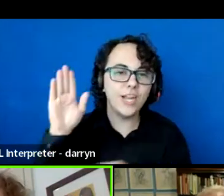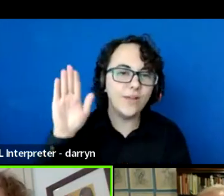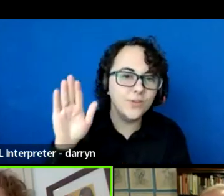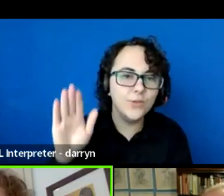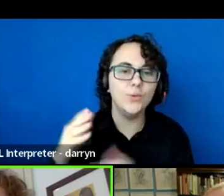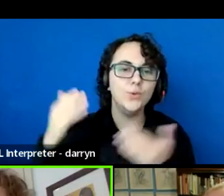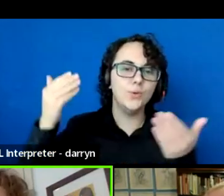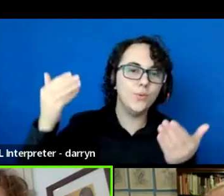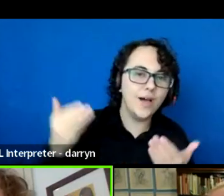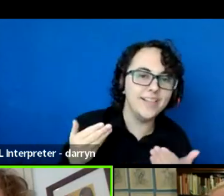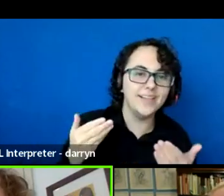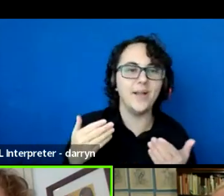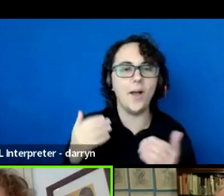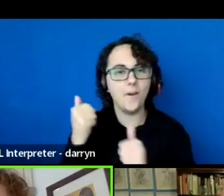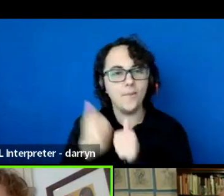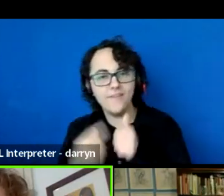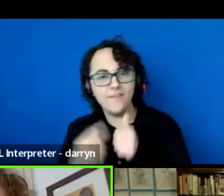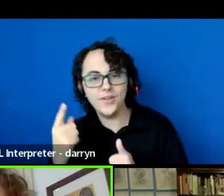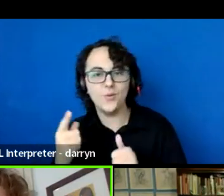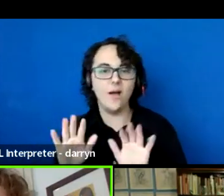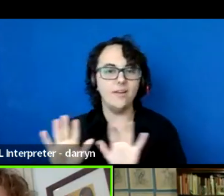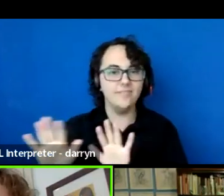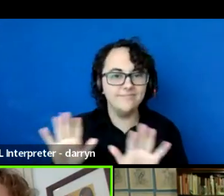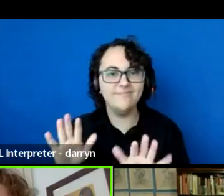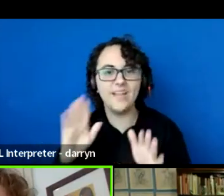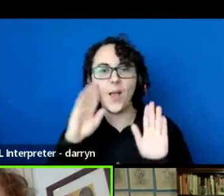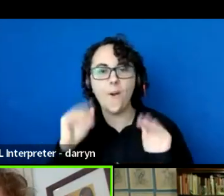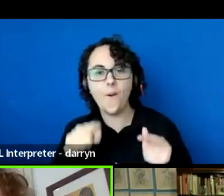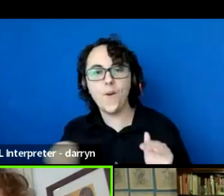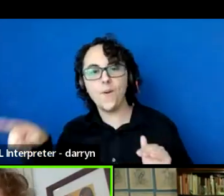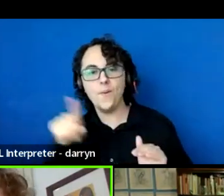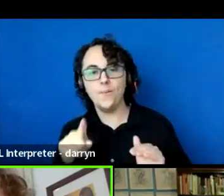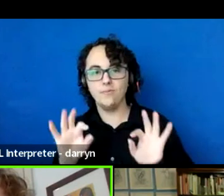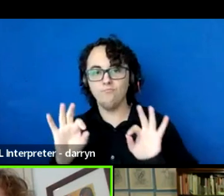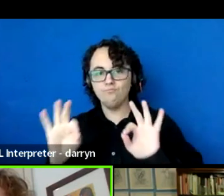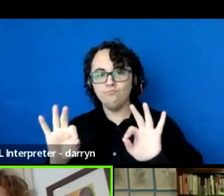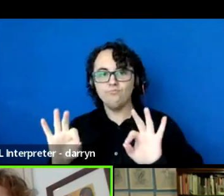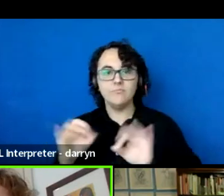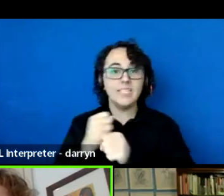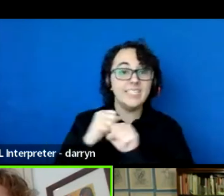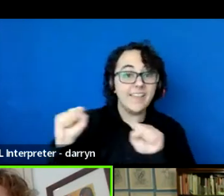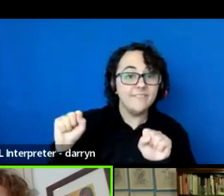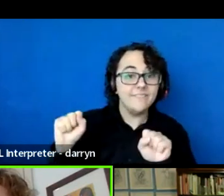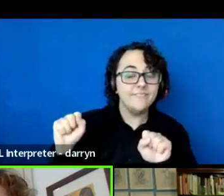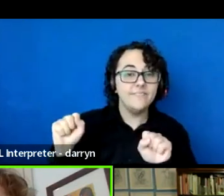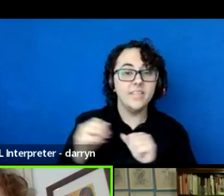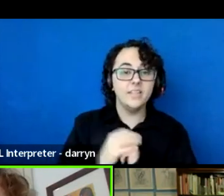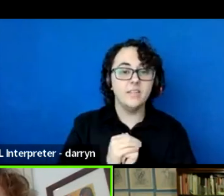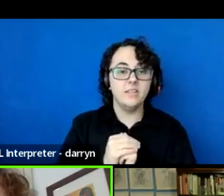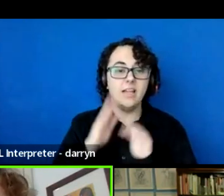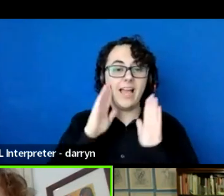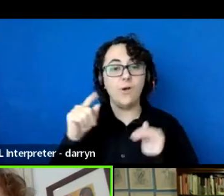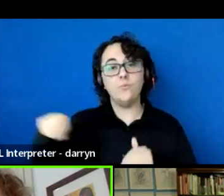I hope everybody is doing well. I hope that you are safe, I hope that you are warm.